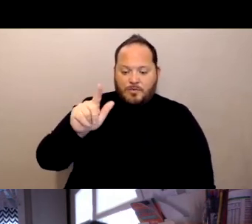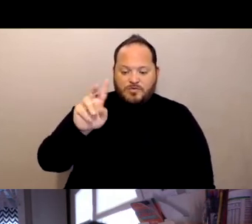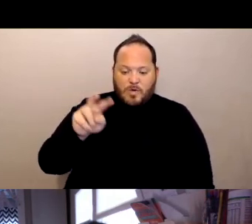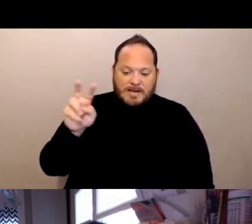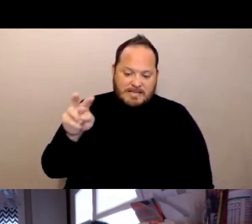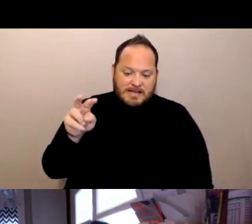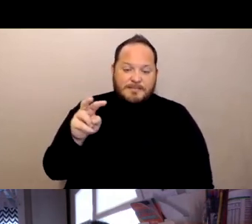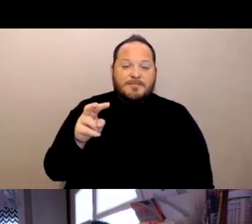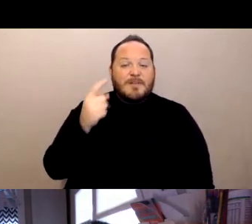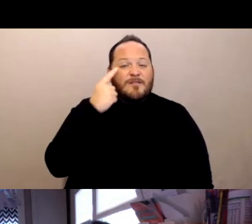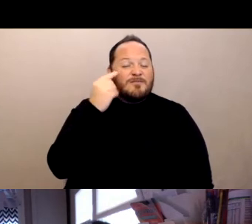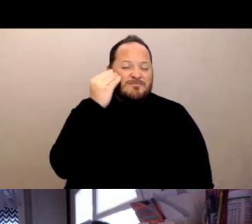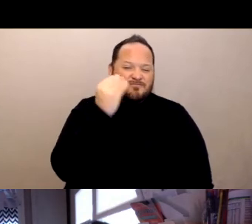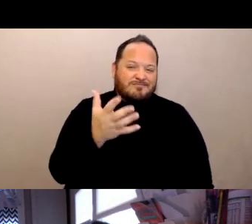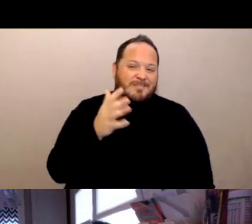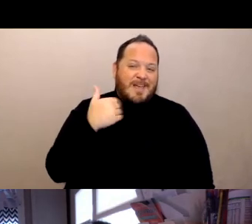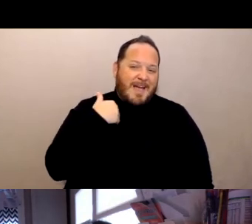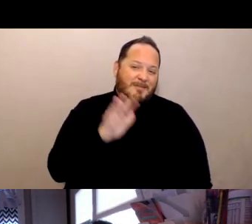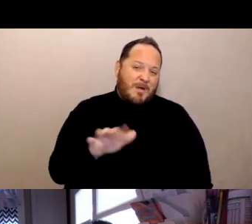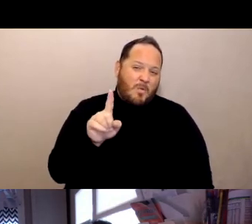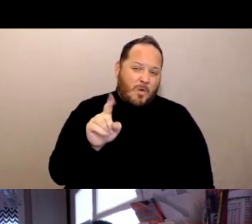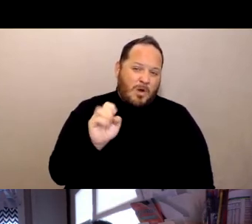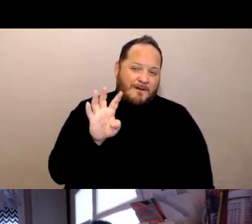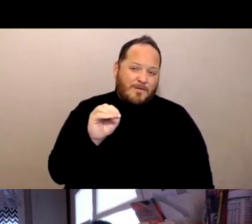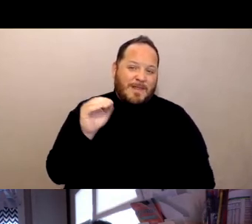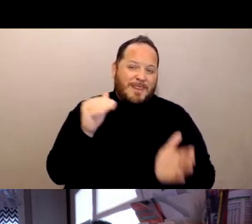there's about 140,000 Californians